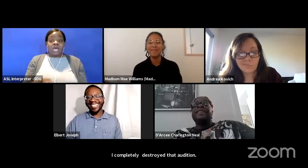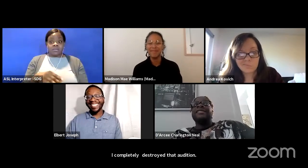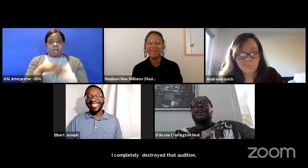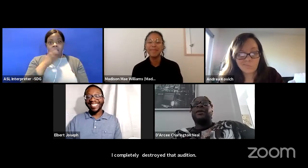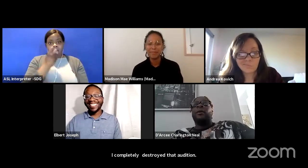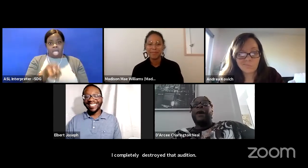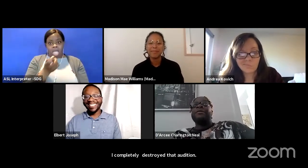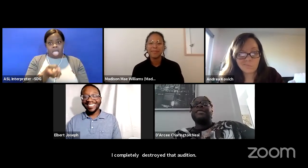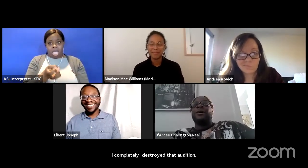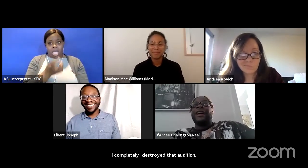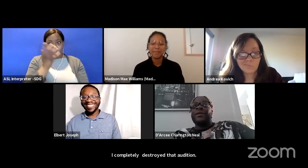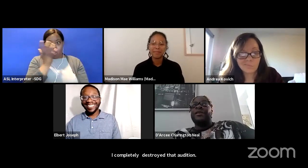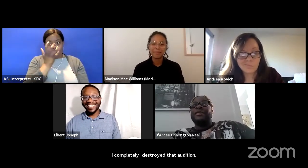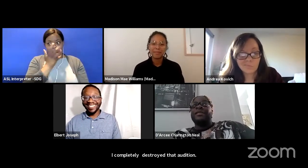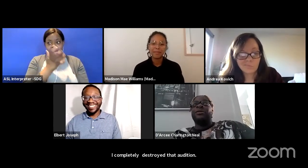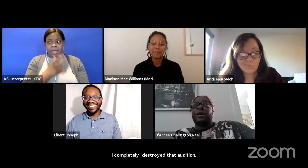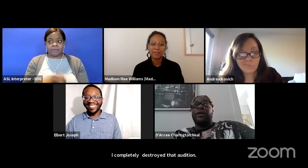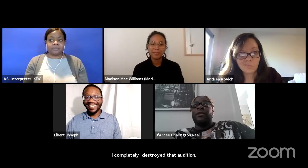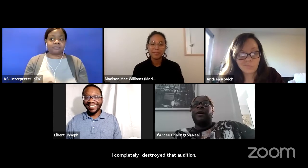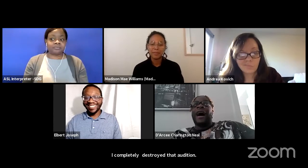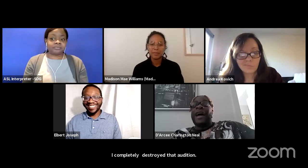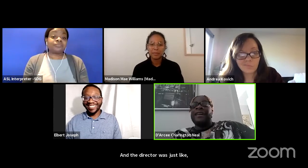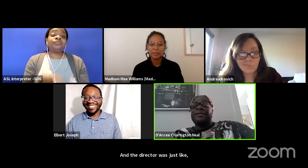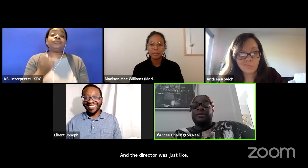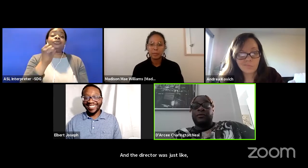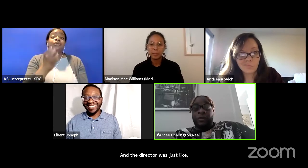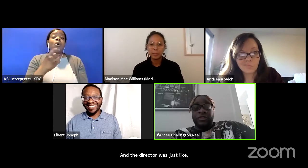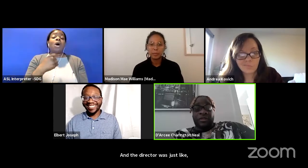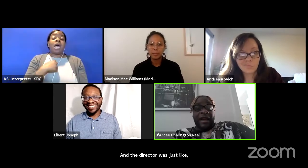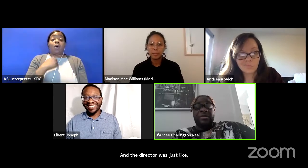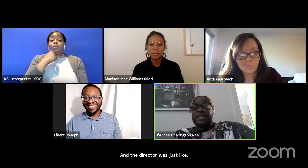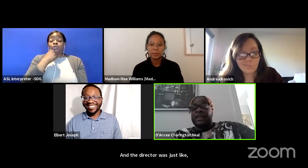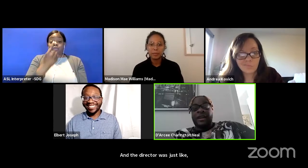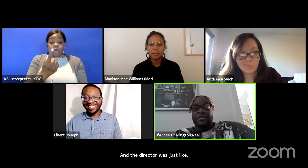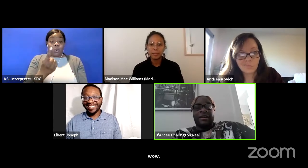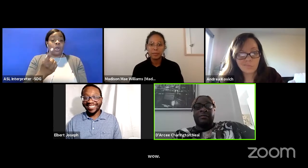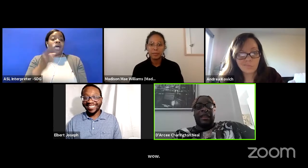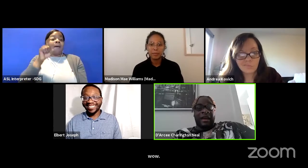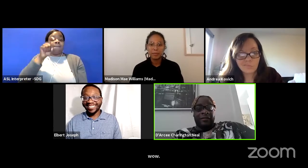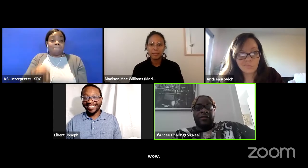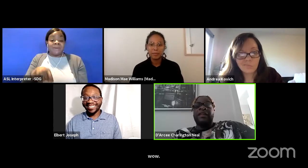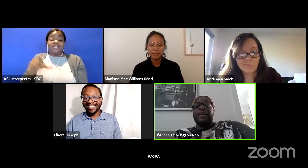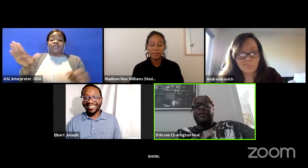And so I was told that in order to do the role I had to do full drag, which I've never done in my life.